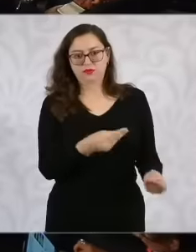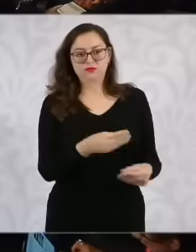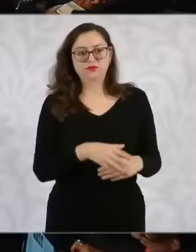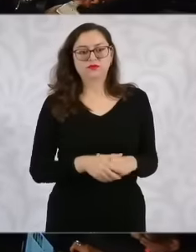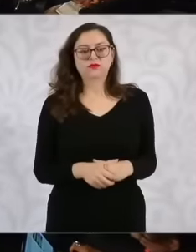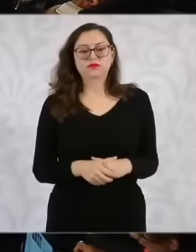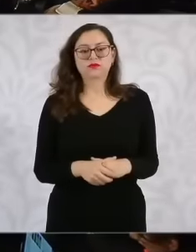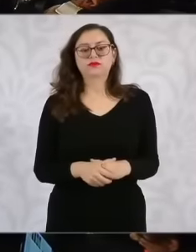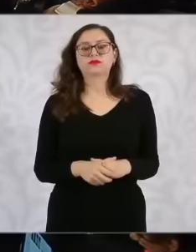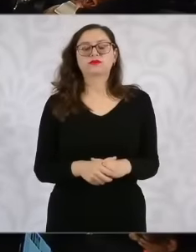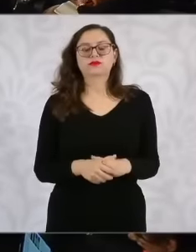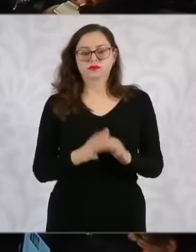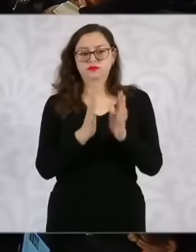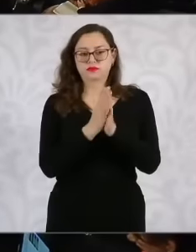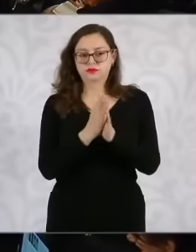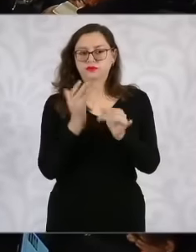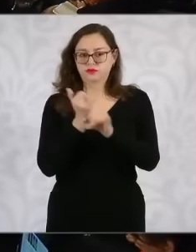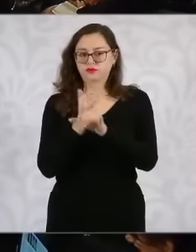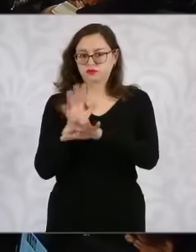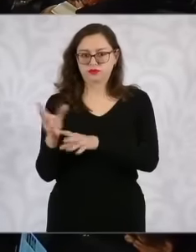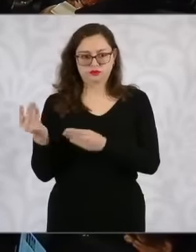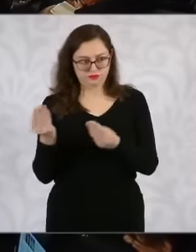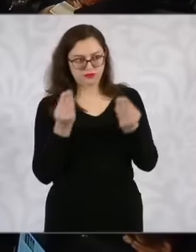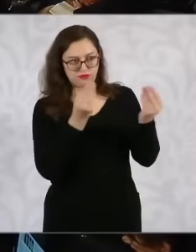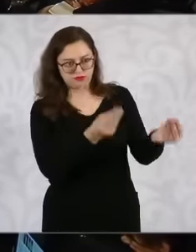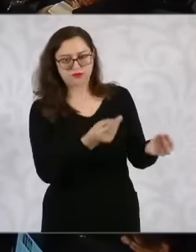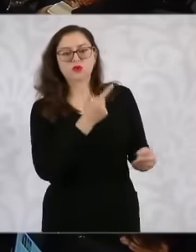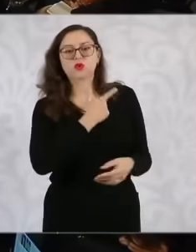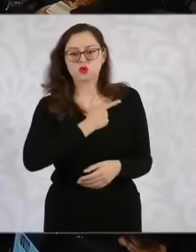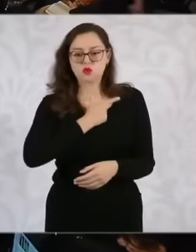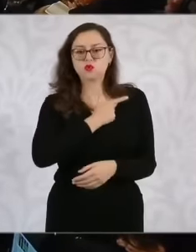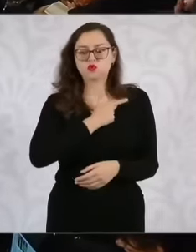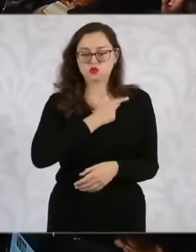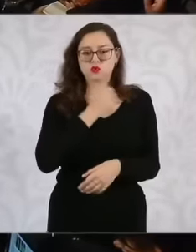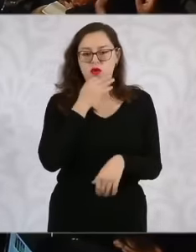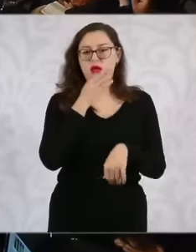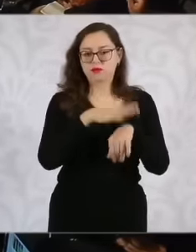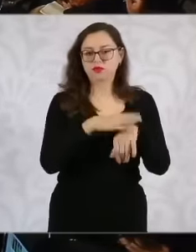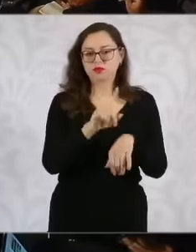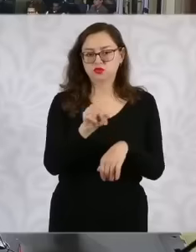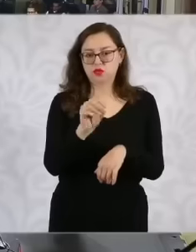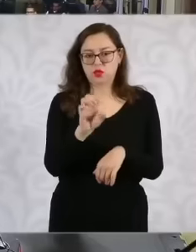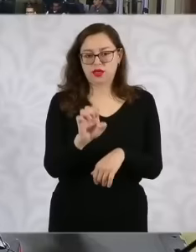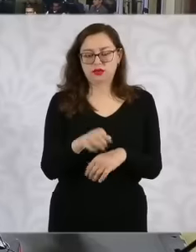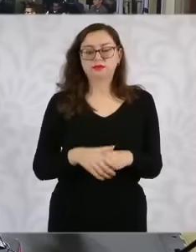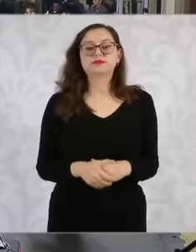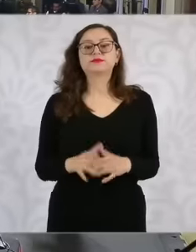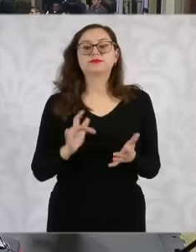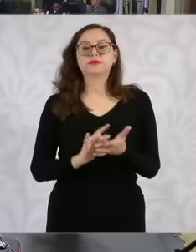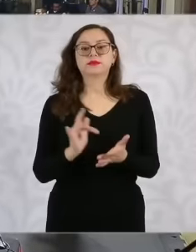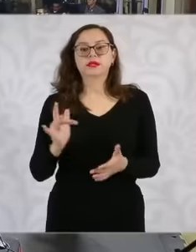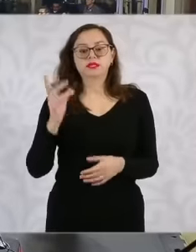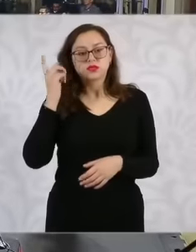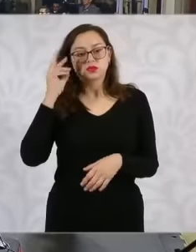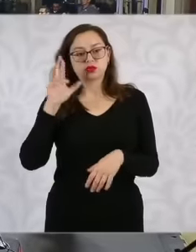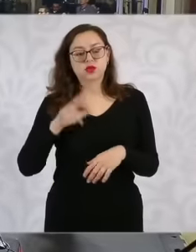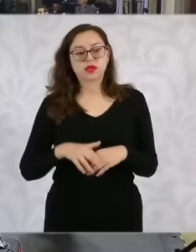so that you can deliver and we will gladly do it to you. Thank you, doctor, yes, let's see